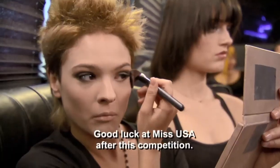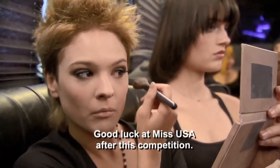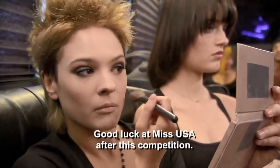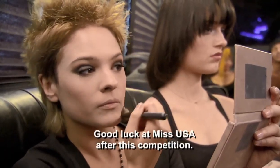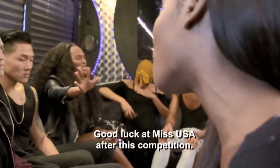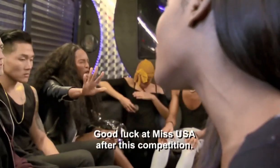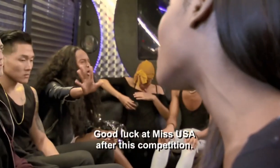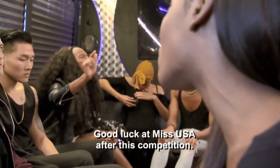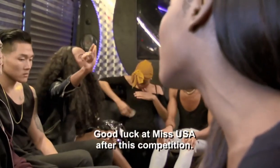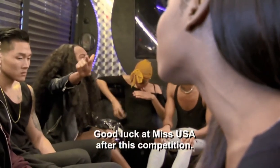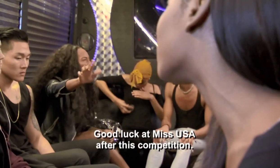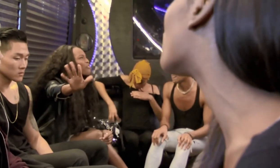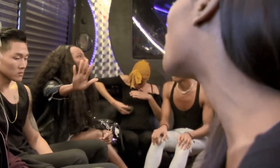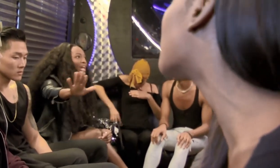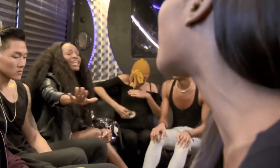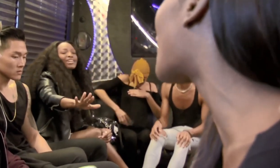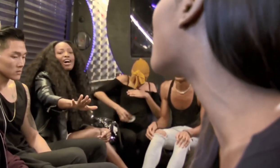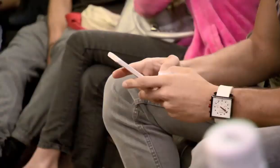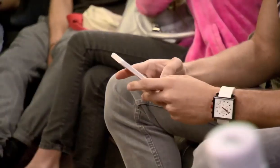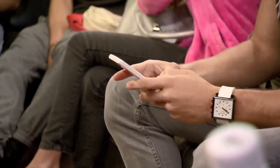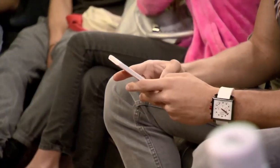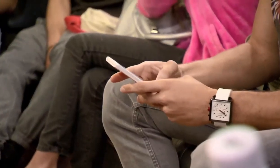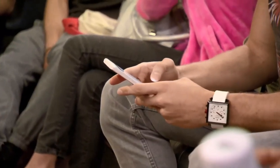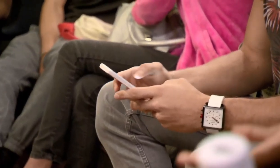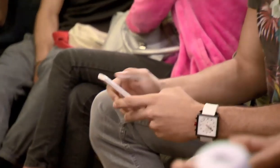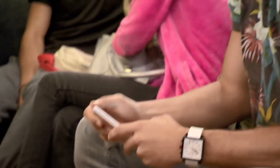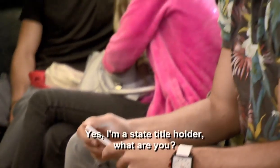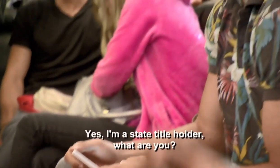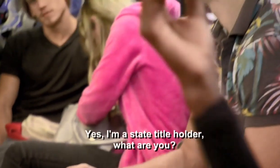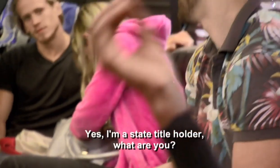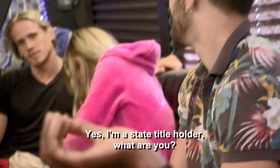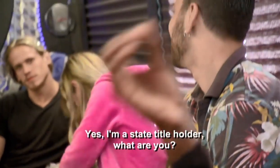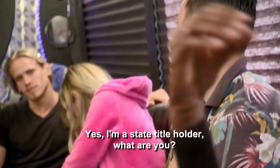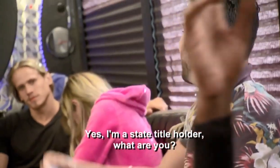After this competition, good luck at Miss USA